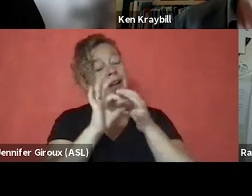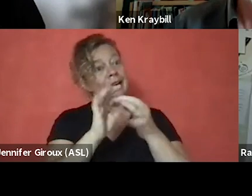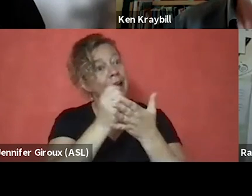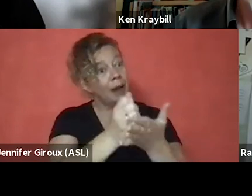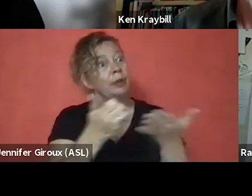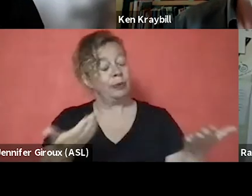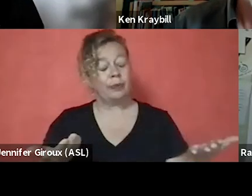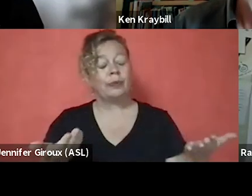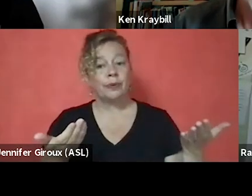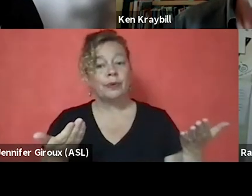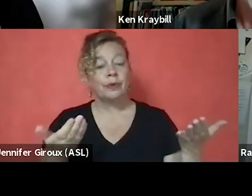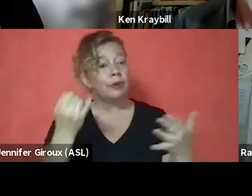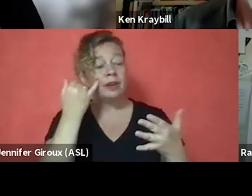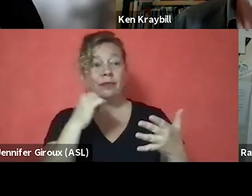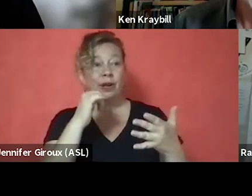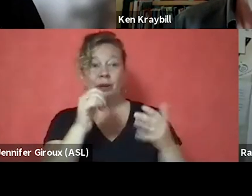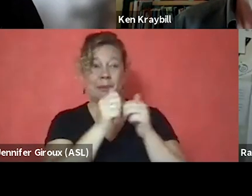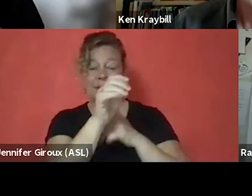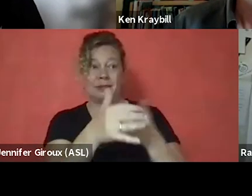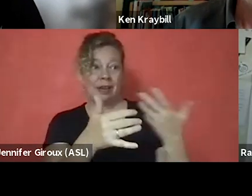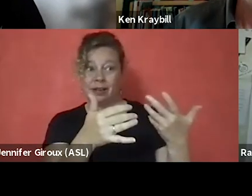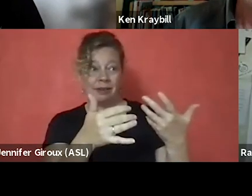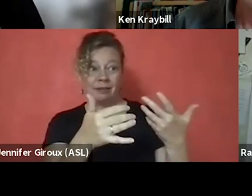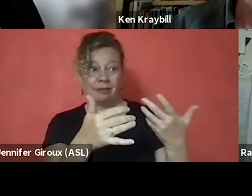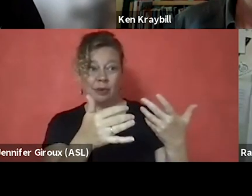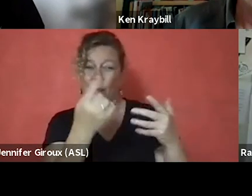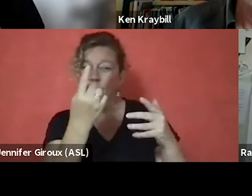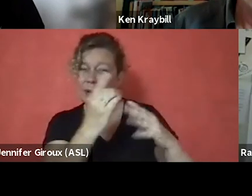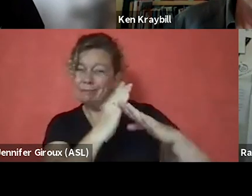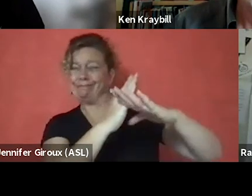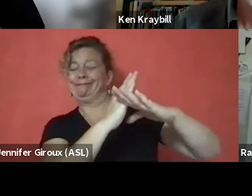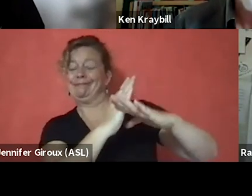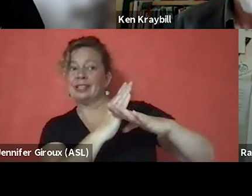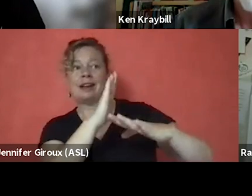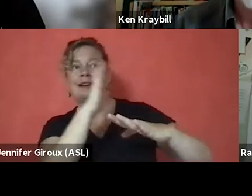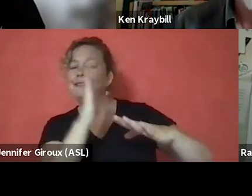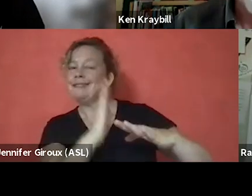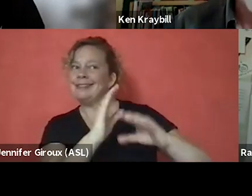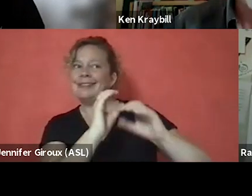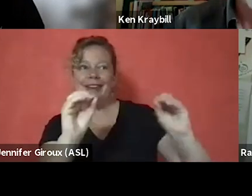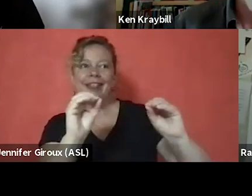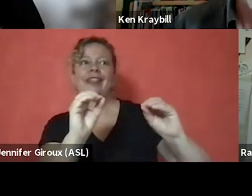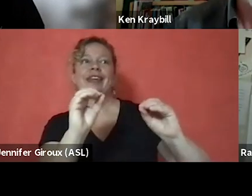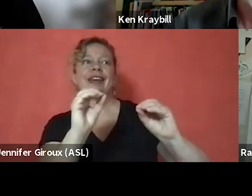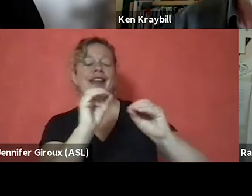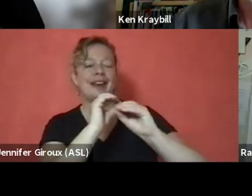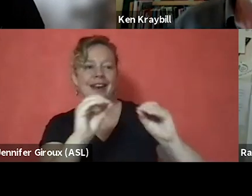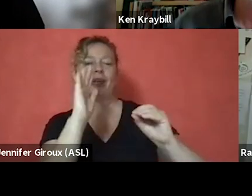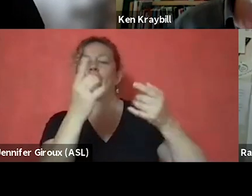Because if we don't get past that one little hurdle, then nothing's going to happen, nothing's gonna be established.